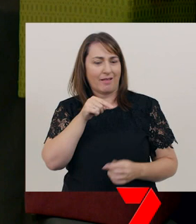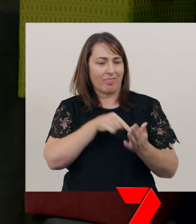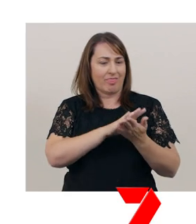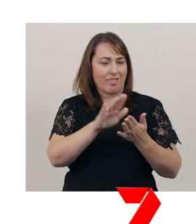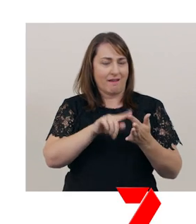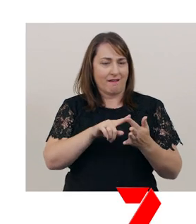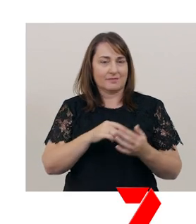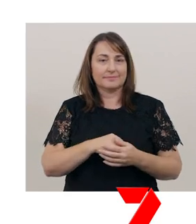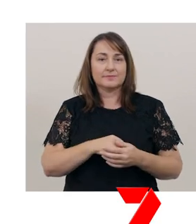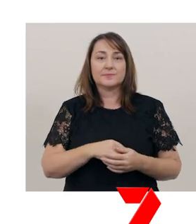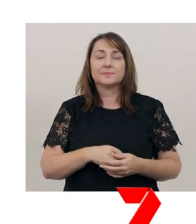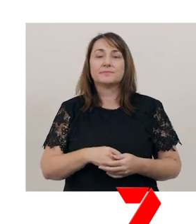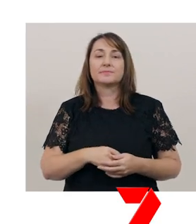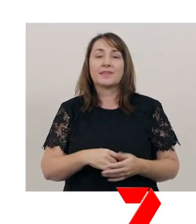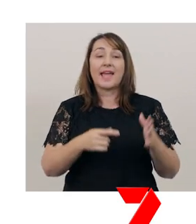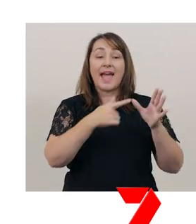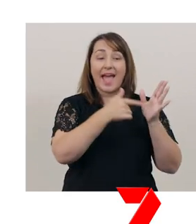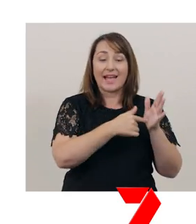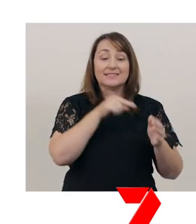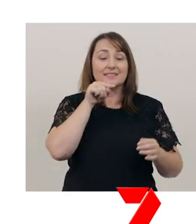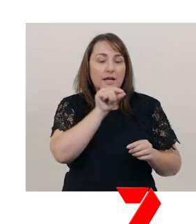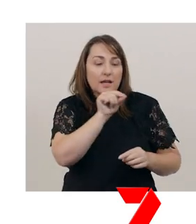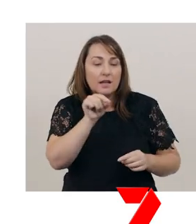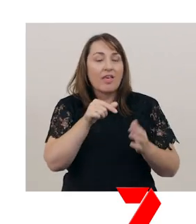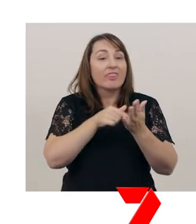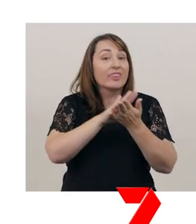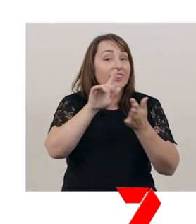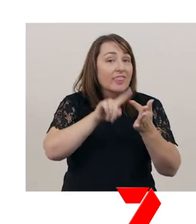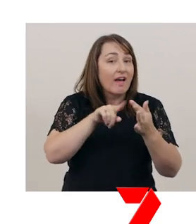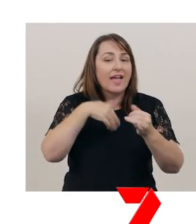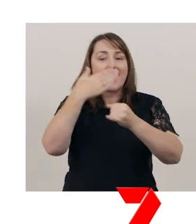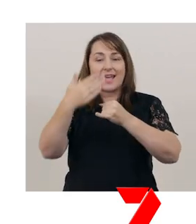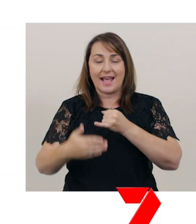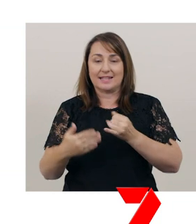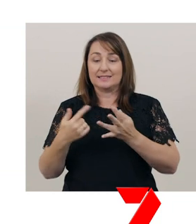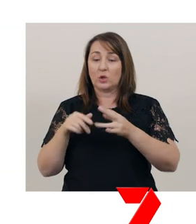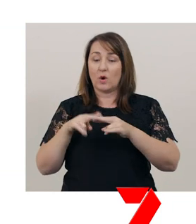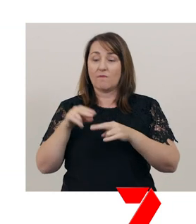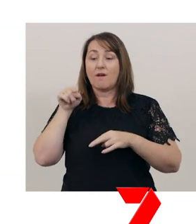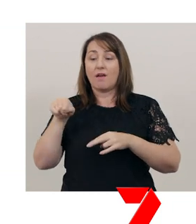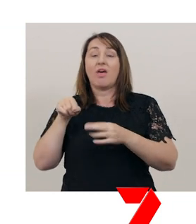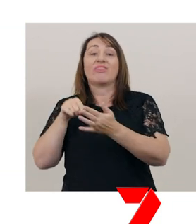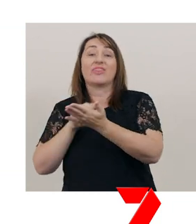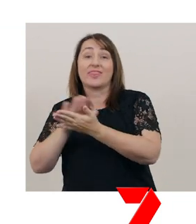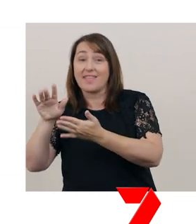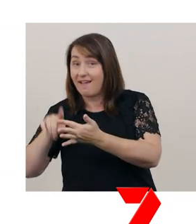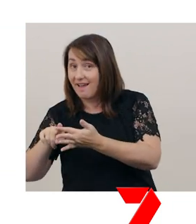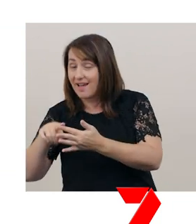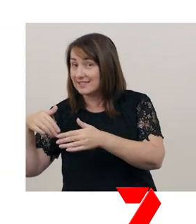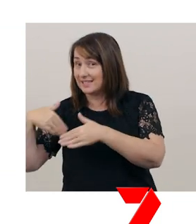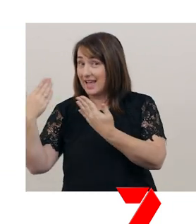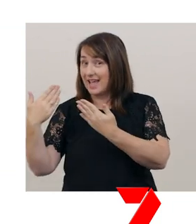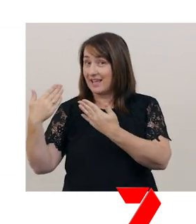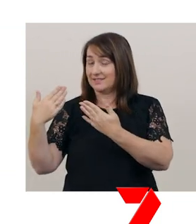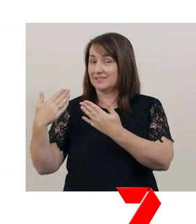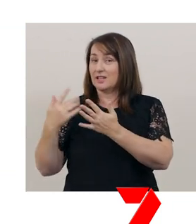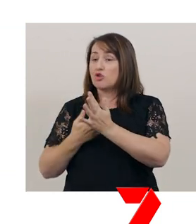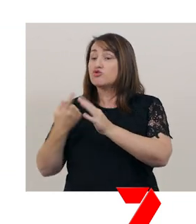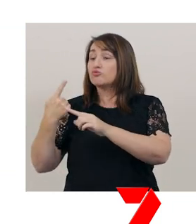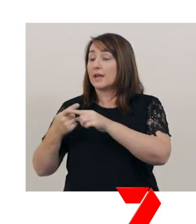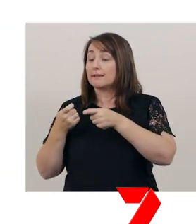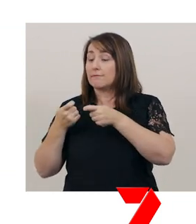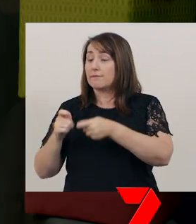At ‘the’ end of ‘the’ day, Rex is fed and put to bed’.